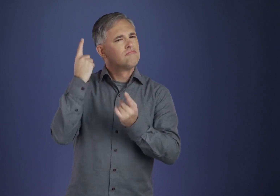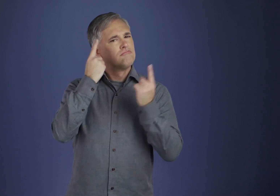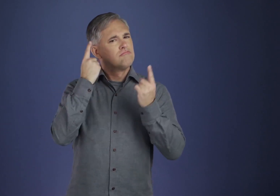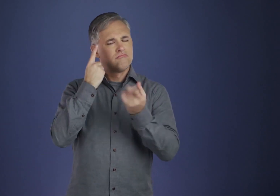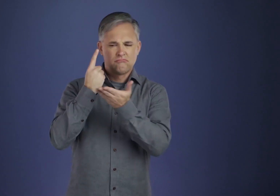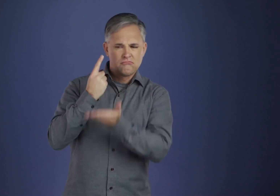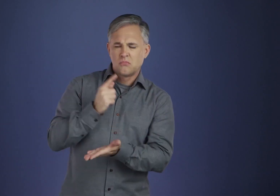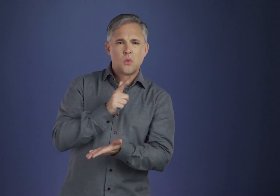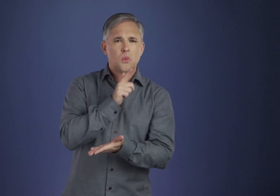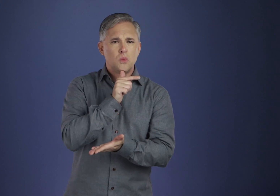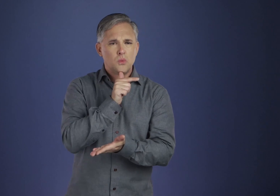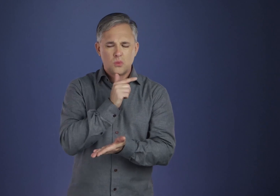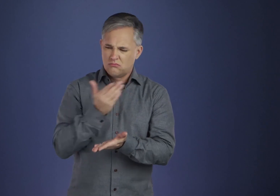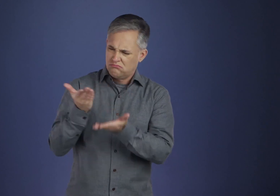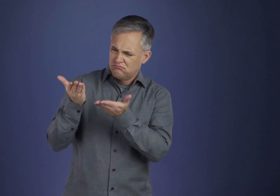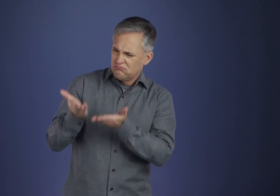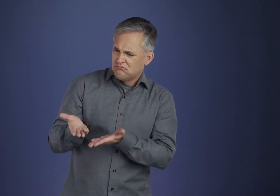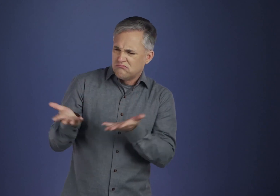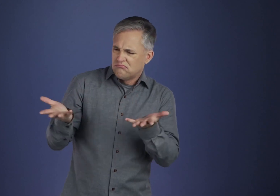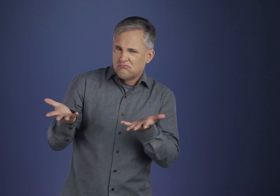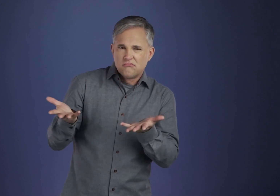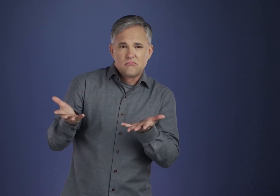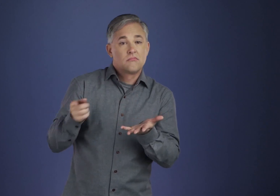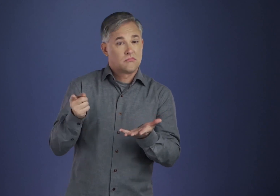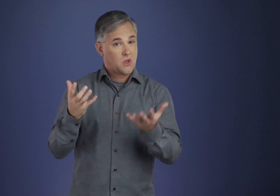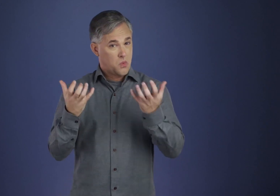First of all, he wanted to become a “channel.”